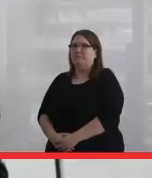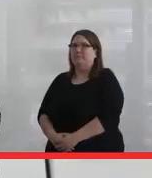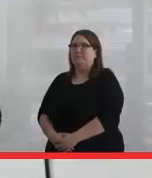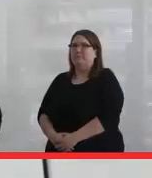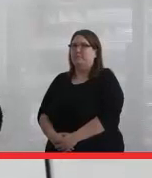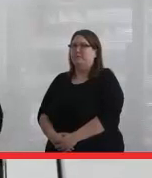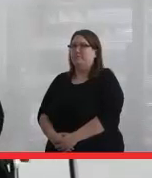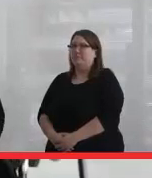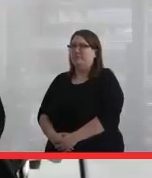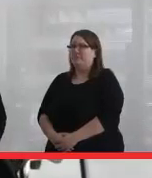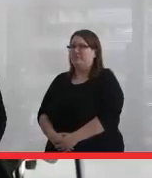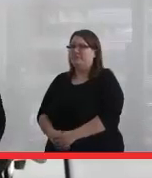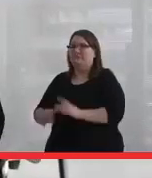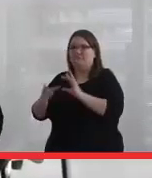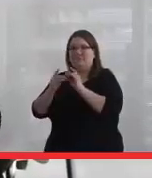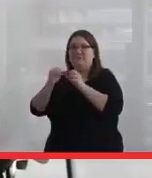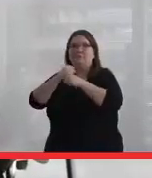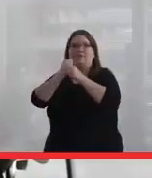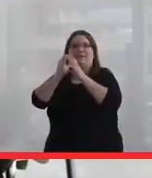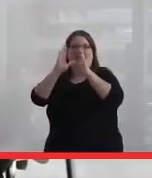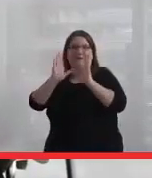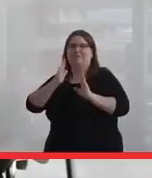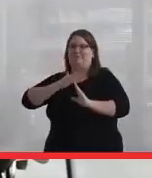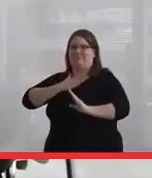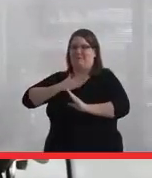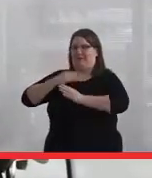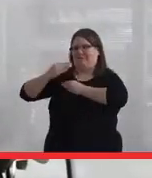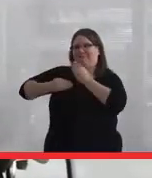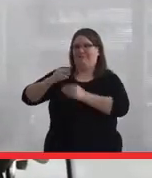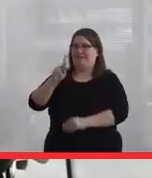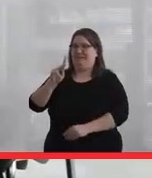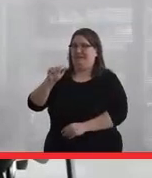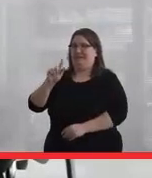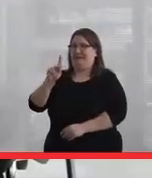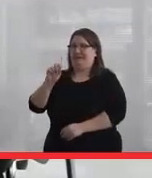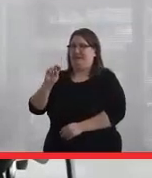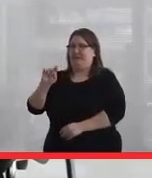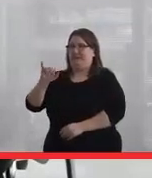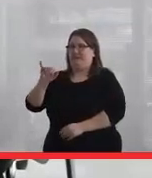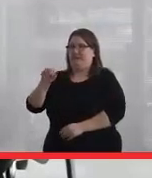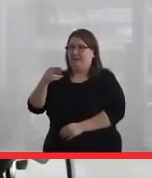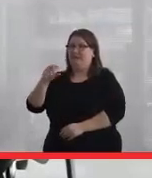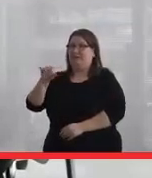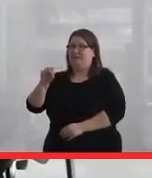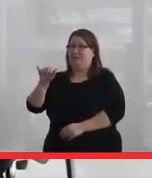So [NON-ENGLISH SPEECH] means she's making a house, and that's my traditional name. It was given to me by a clan mother in consultation